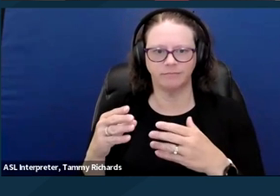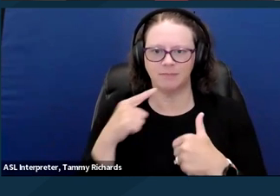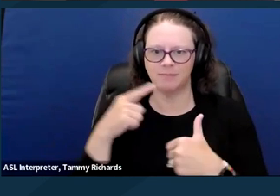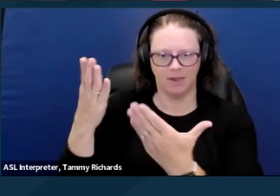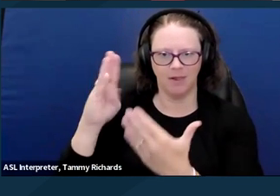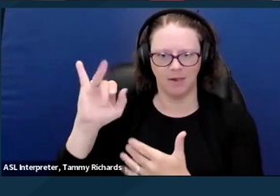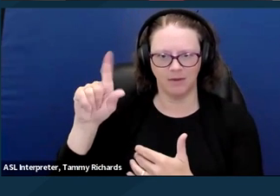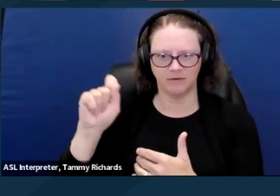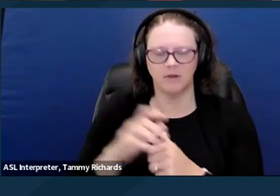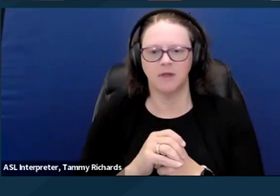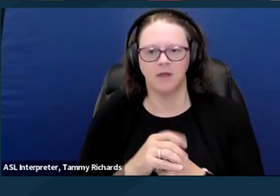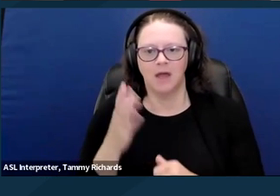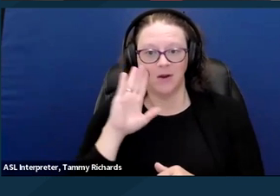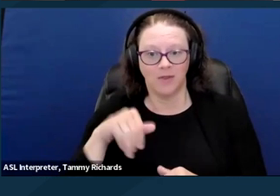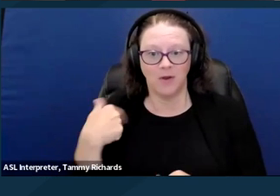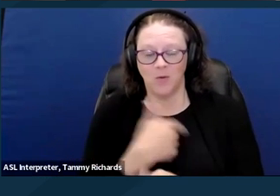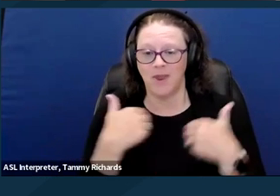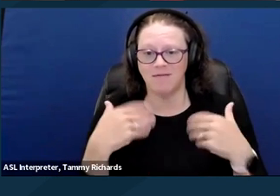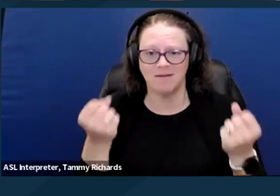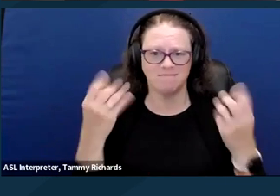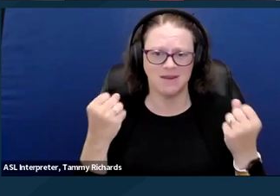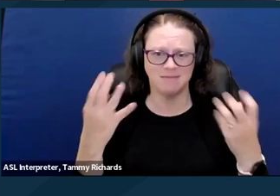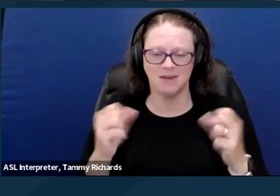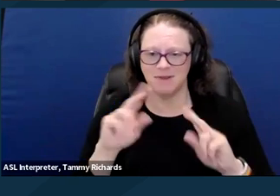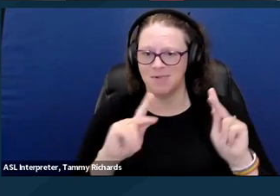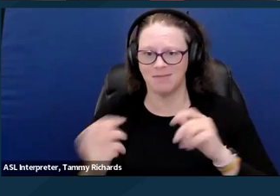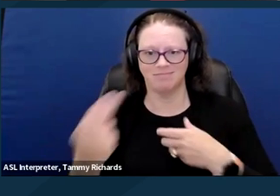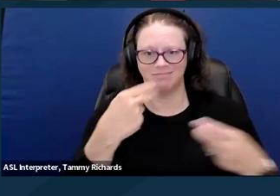so shout out to some successful strategies